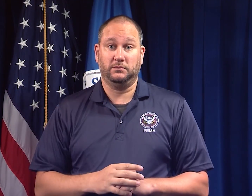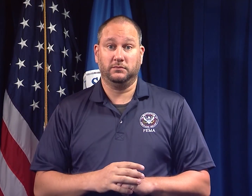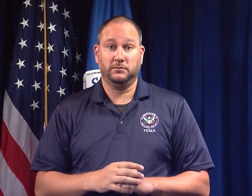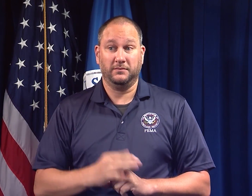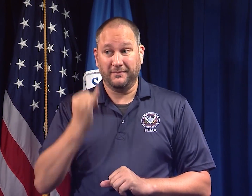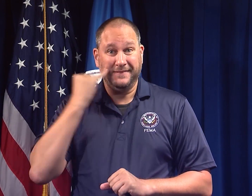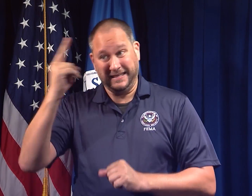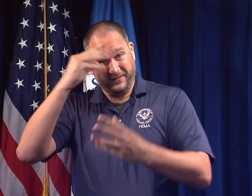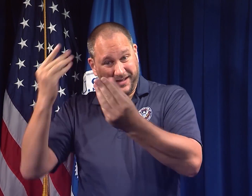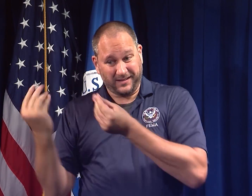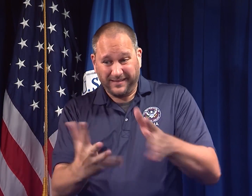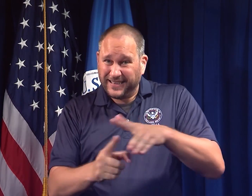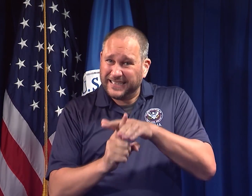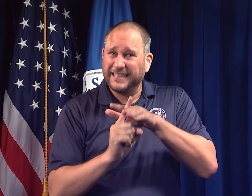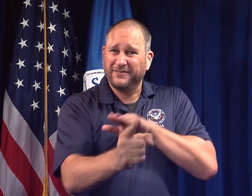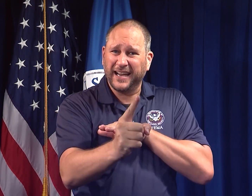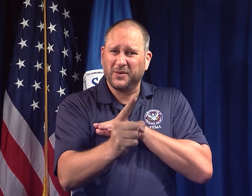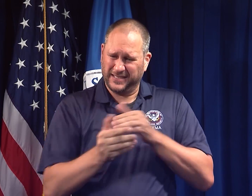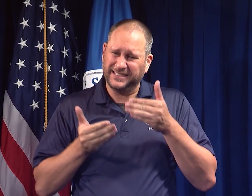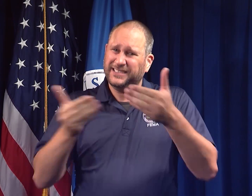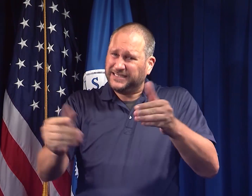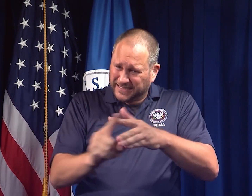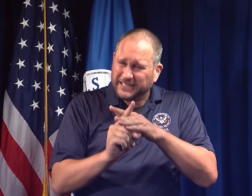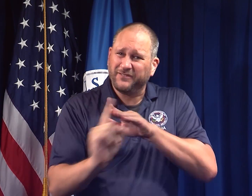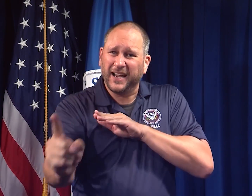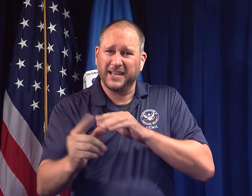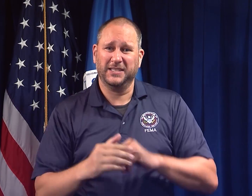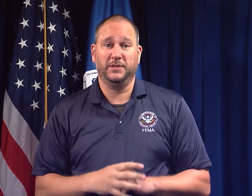and if told to evacuate, do so immediately.